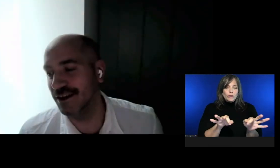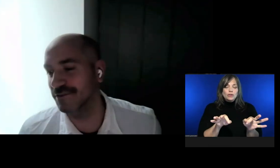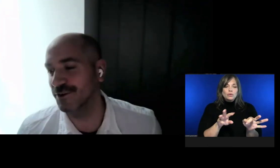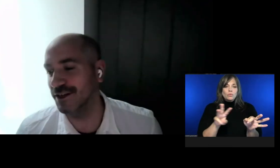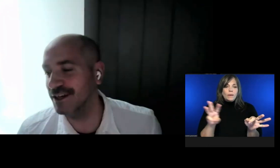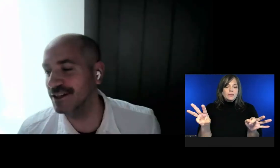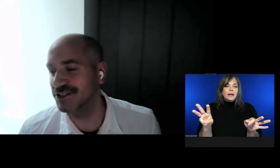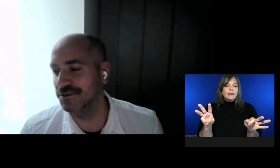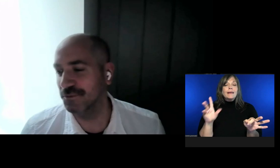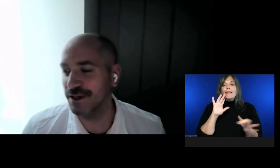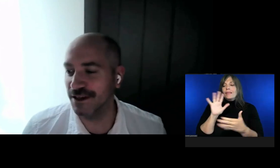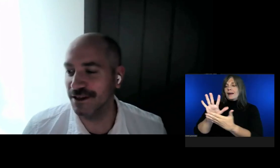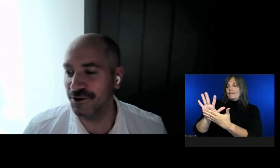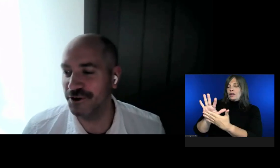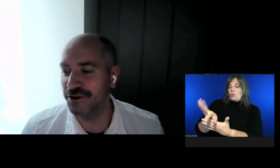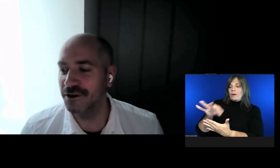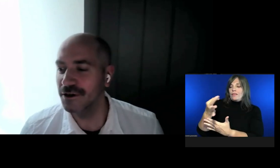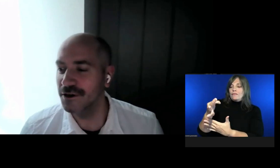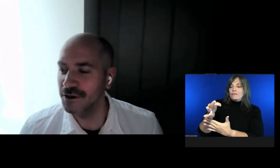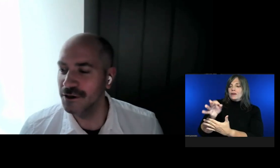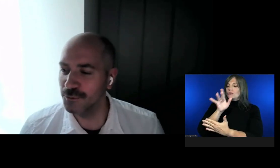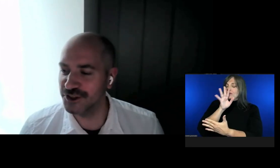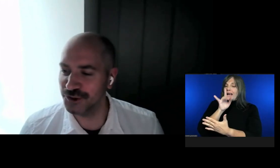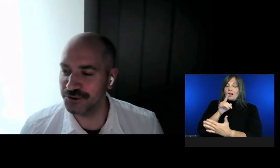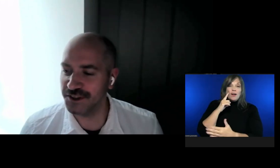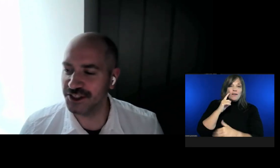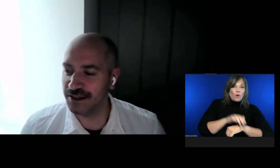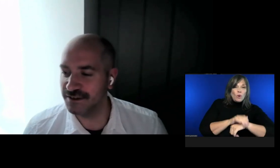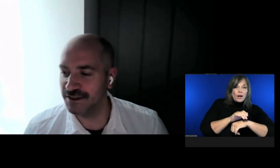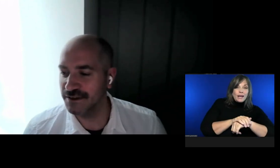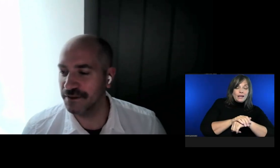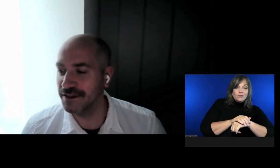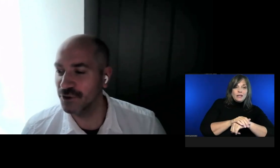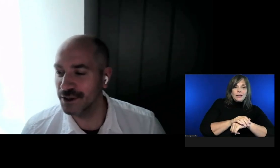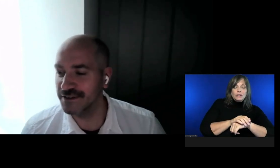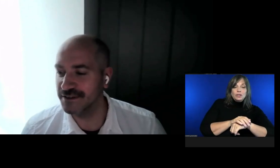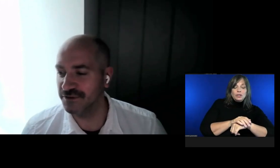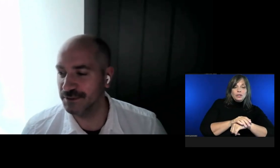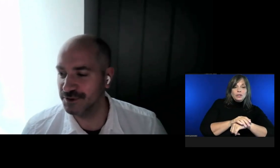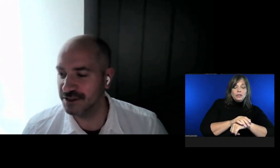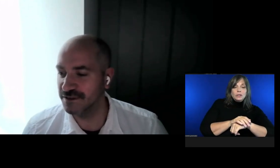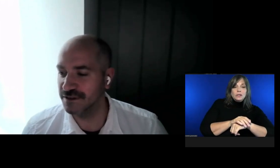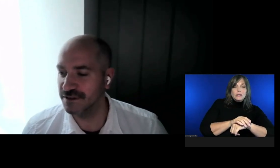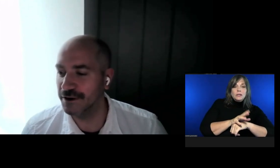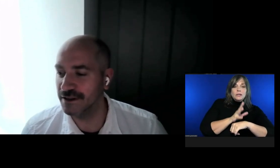for an English speaking learner, would you suggest that the noise descriptions are in